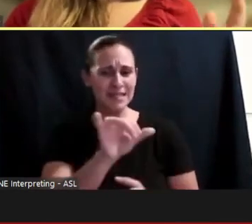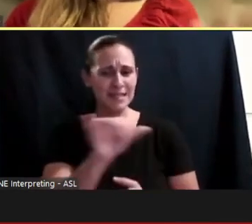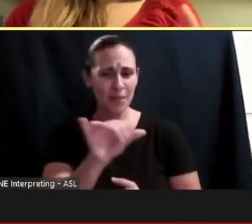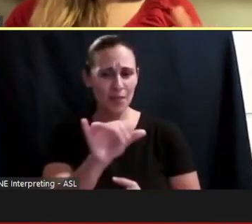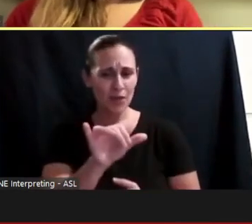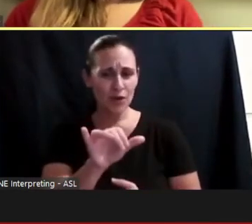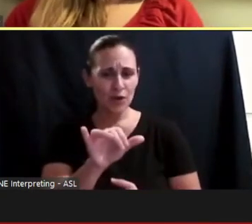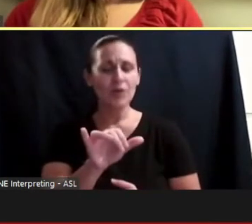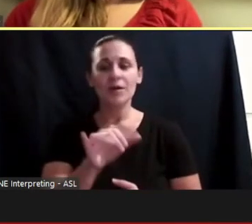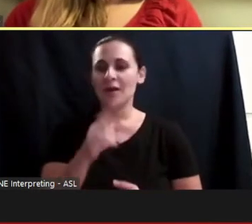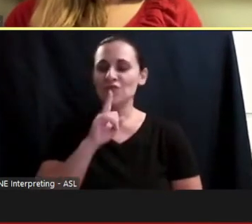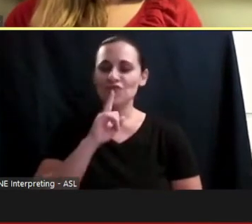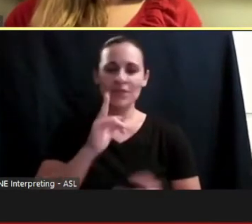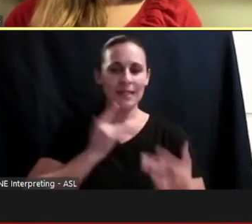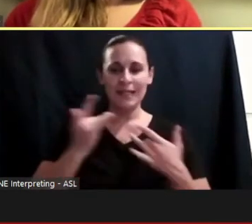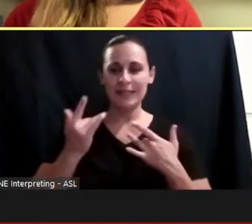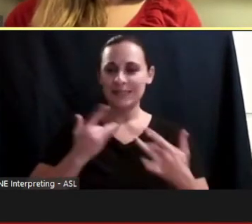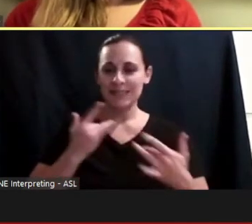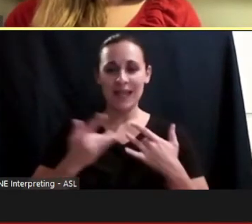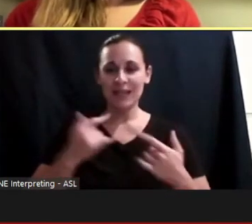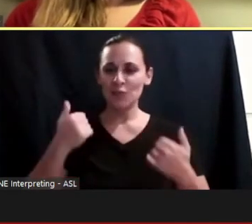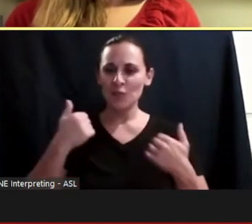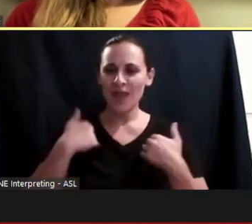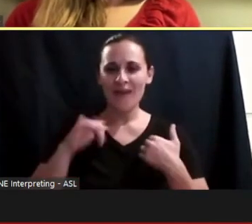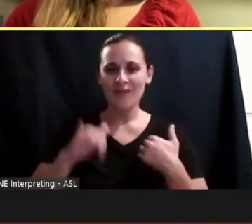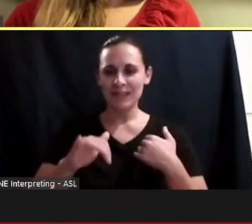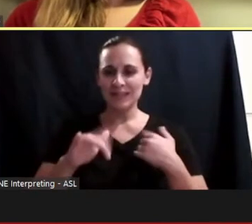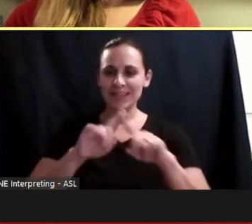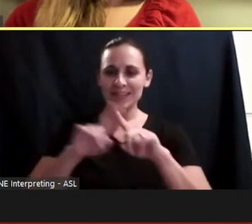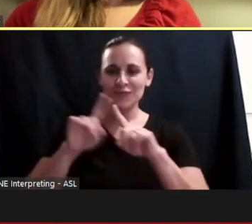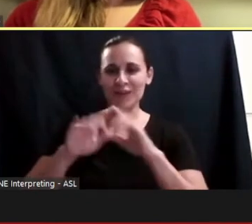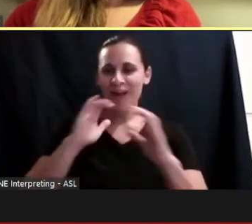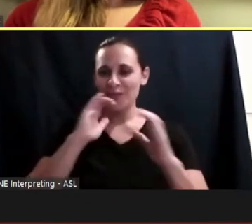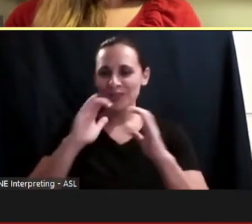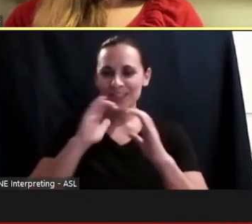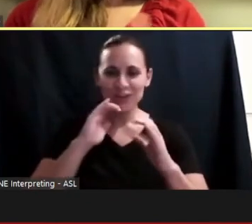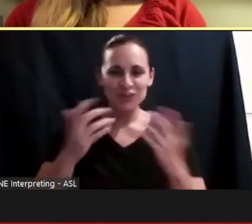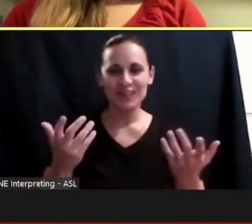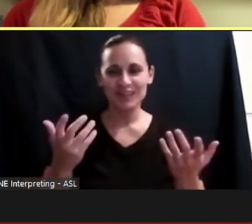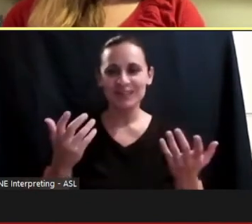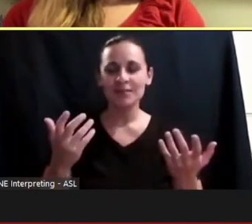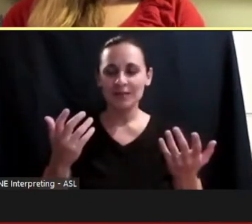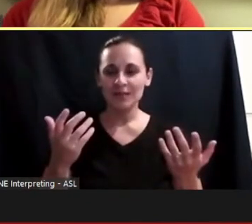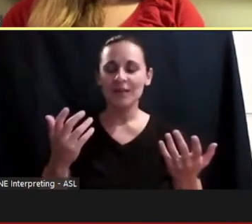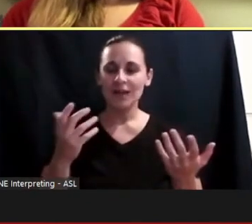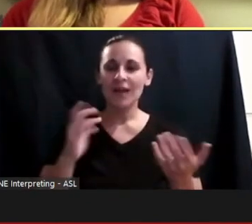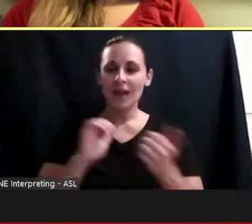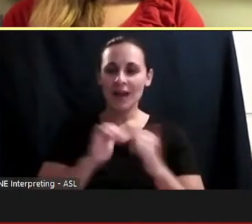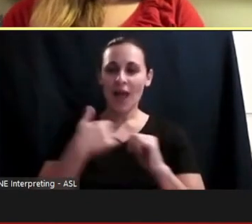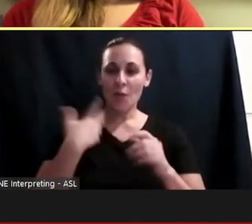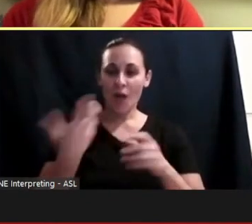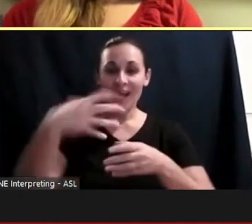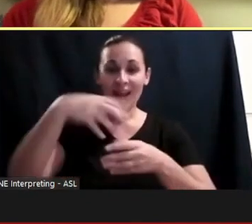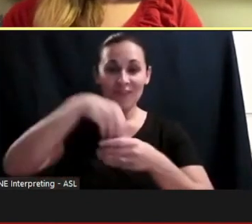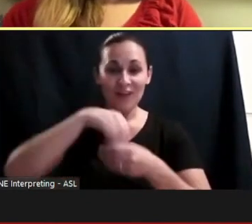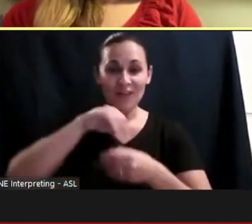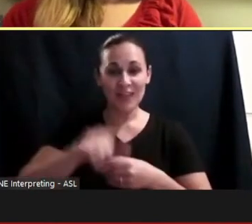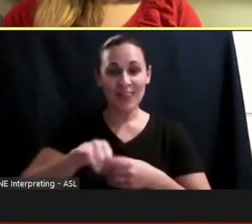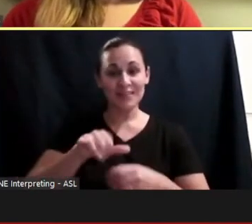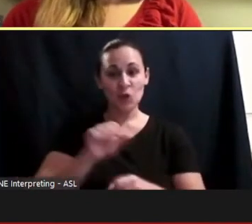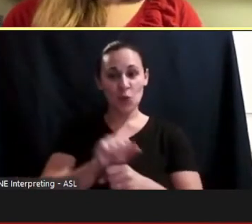came to me that we are having these conversations in ways that are very similar destroying telly